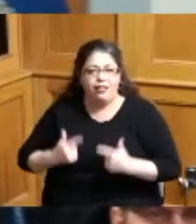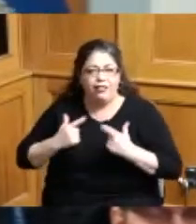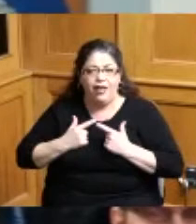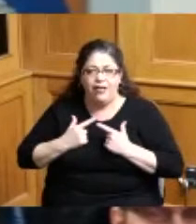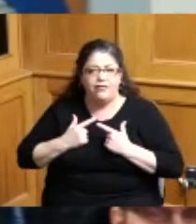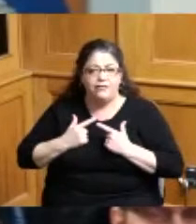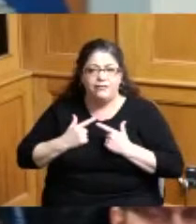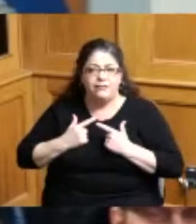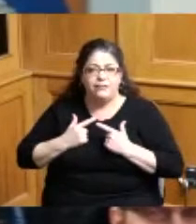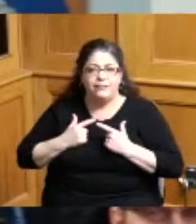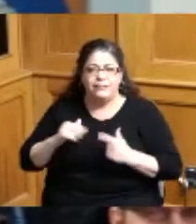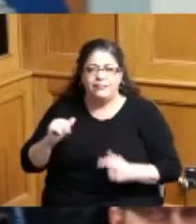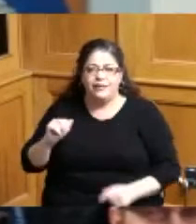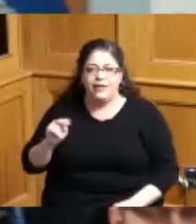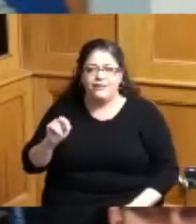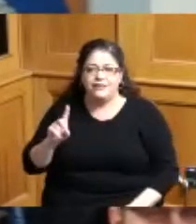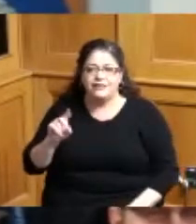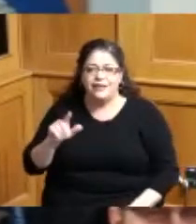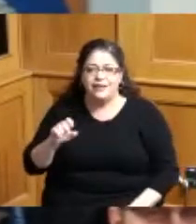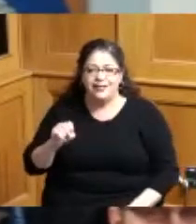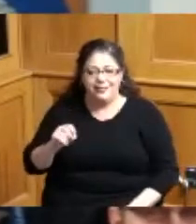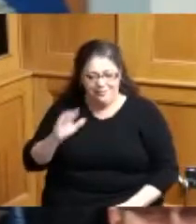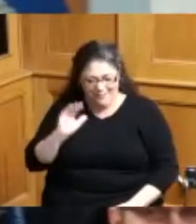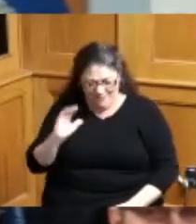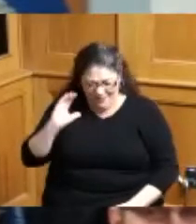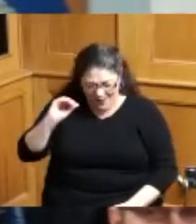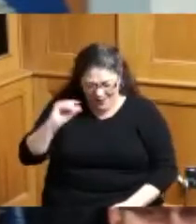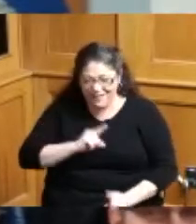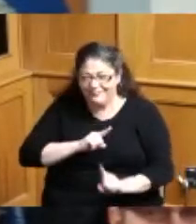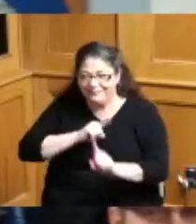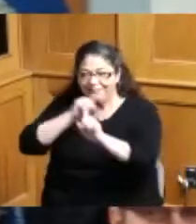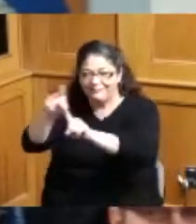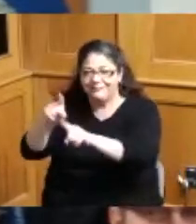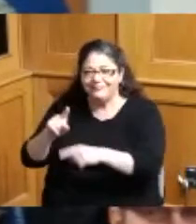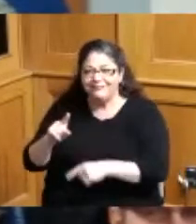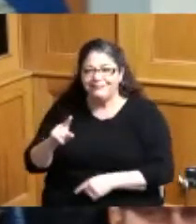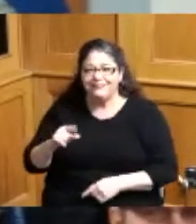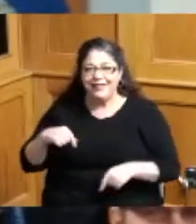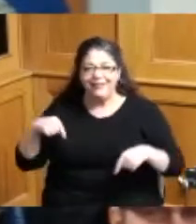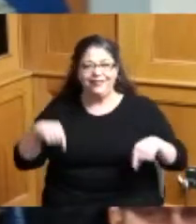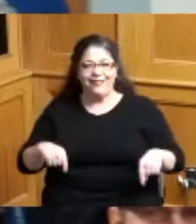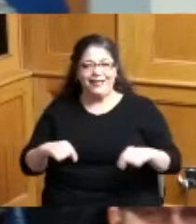Avondale standing on the floor of congress well for some reason this is way more special to me